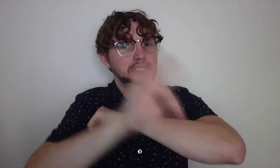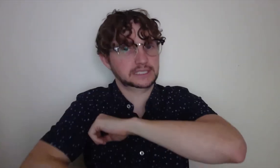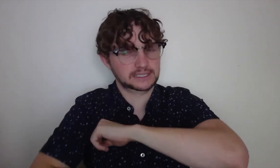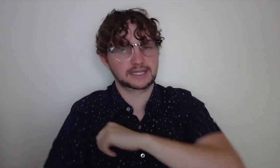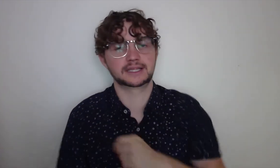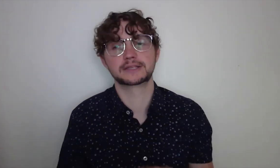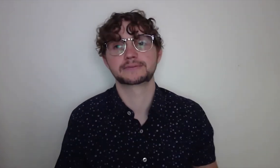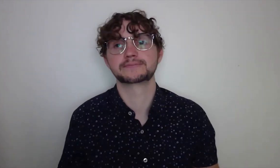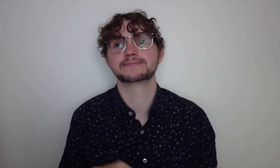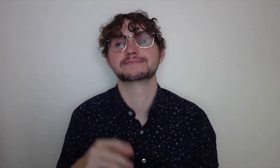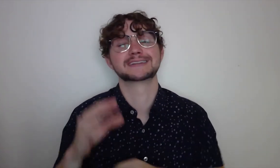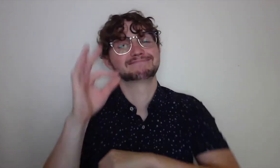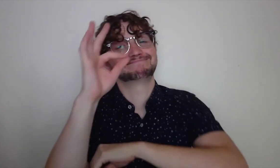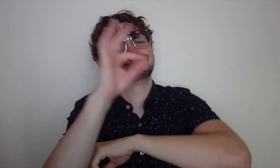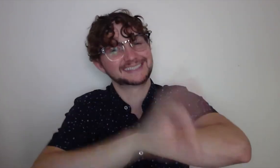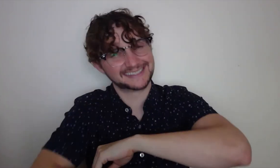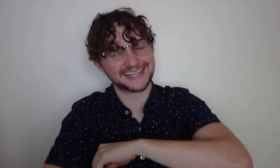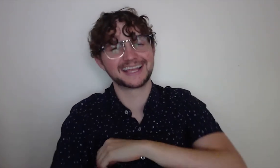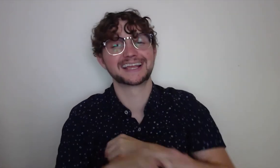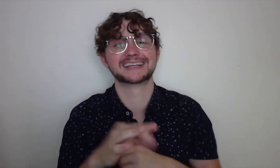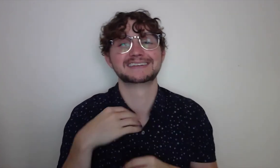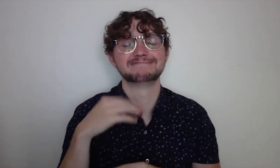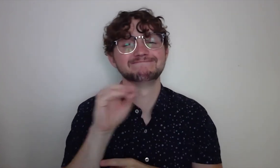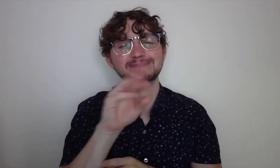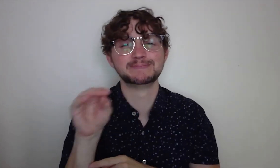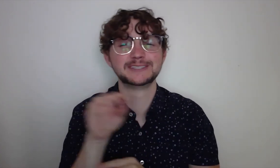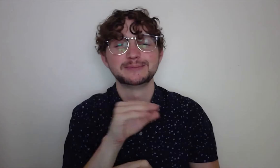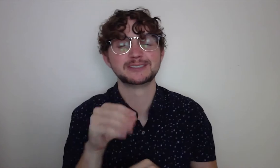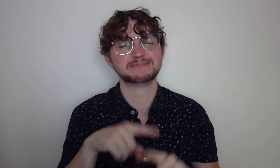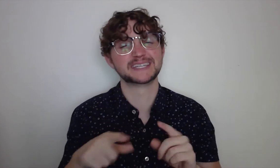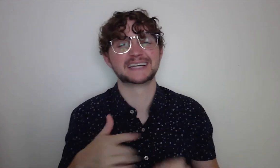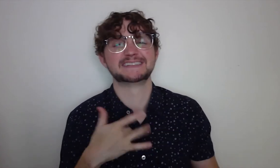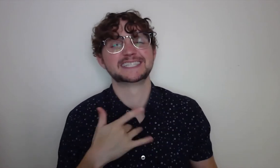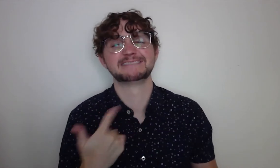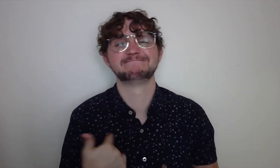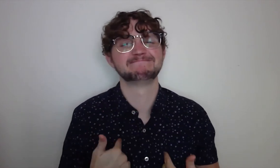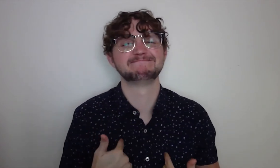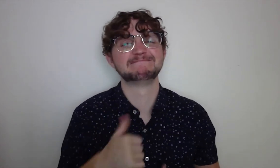in my car and head out and arrive before the sunset as the sun set.